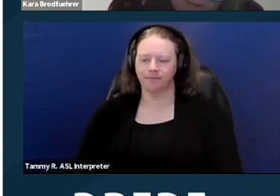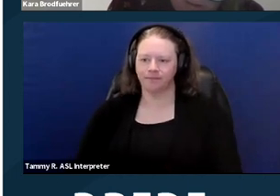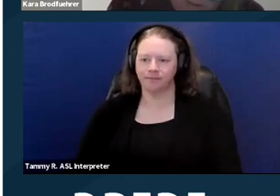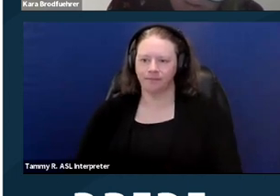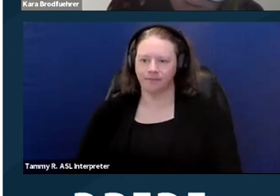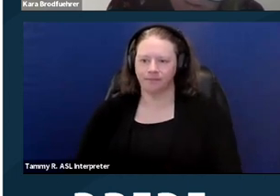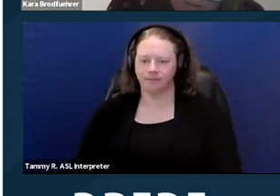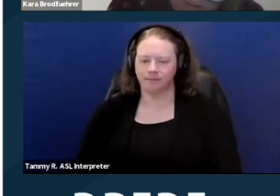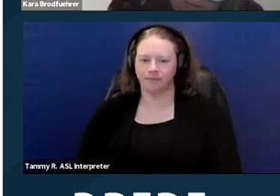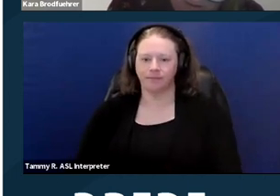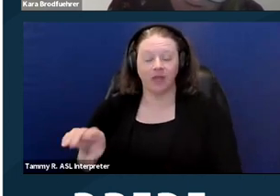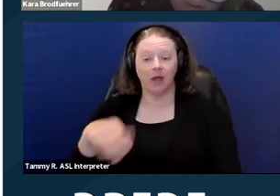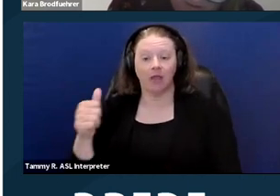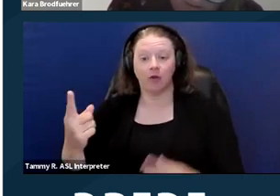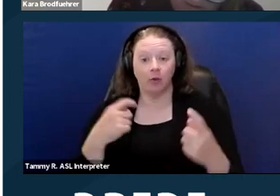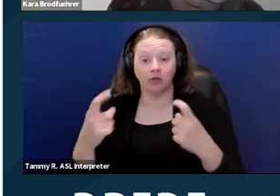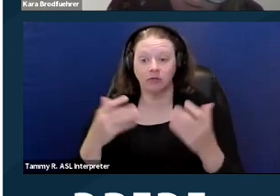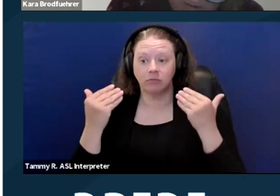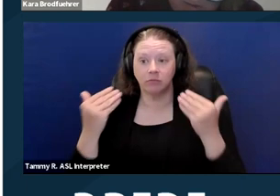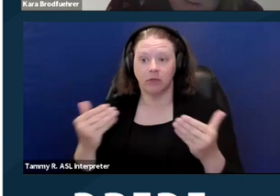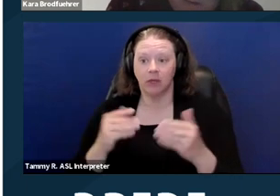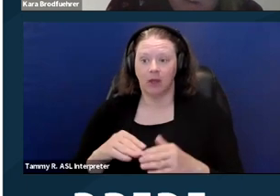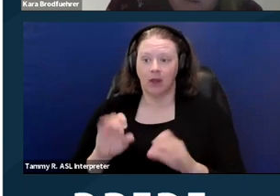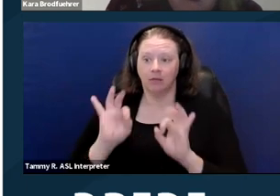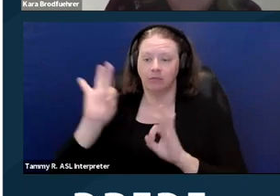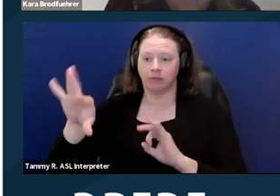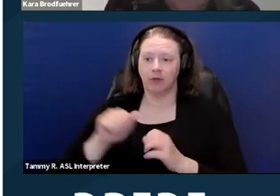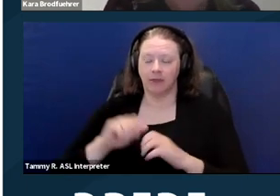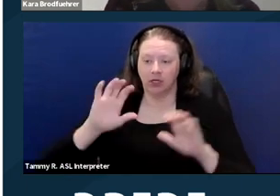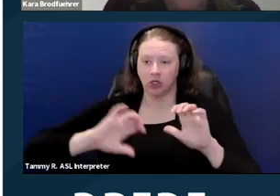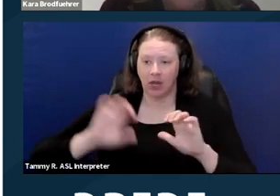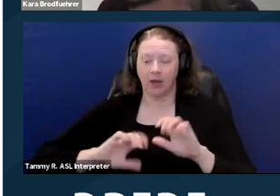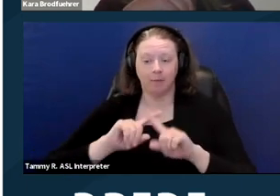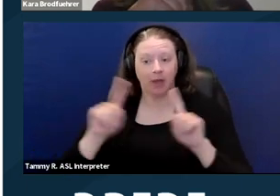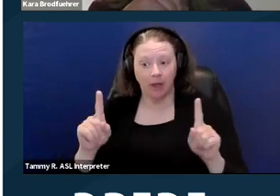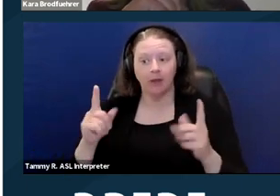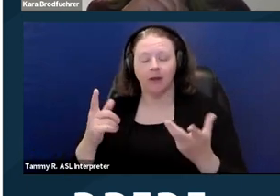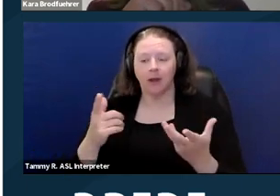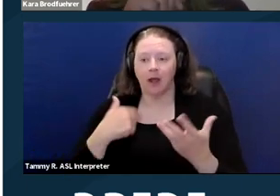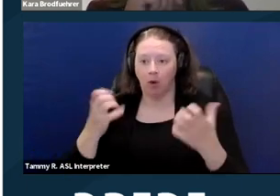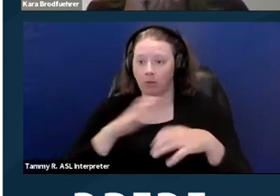[Michelle] If there are any more questions go ahead and post them in the chat. In the meantime, I'll alert people to the fact